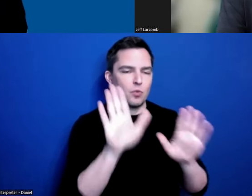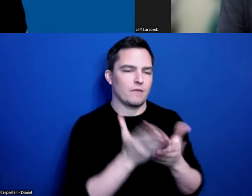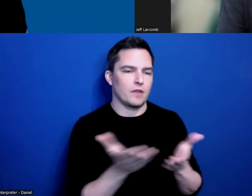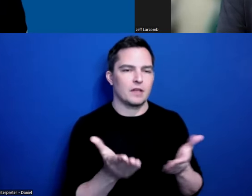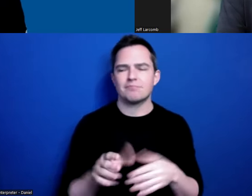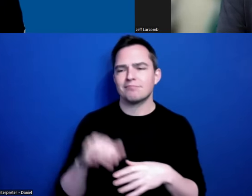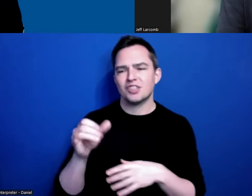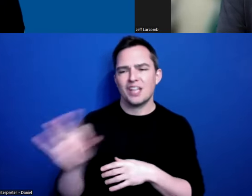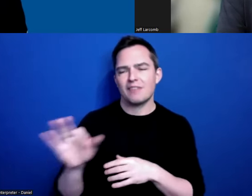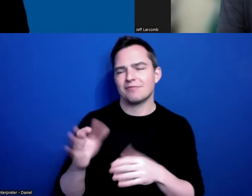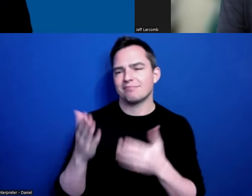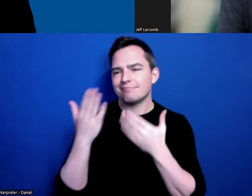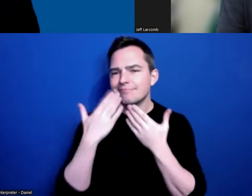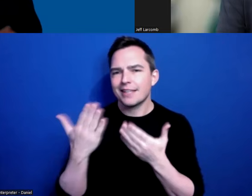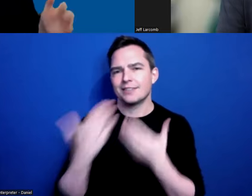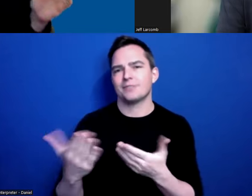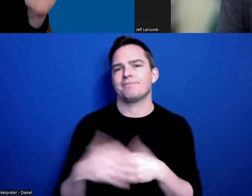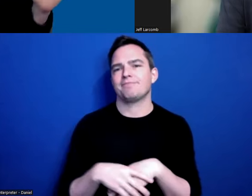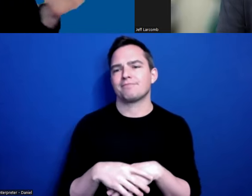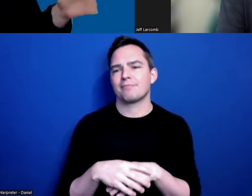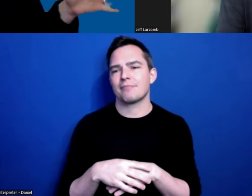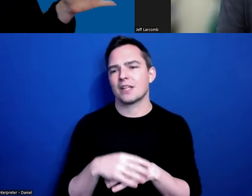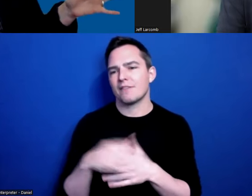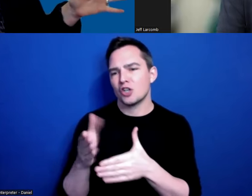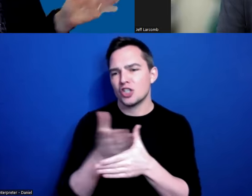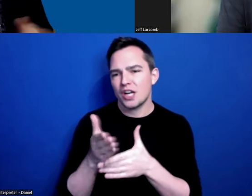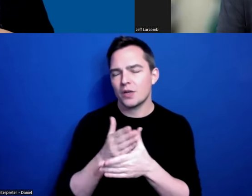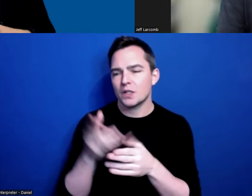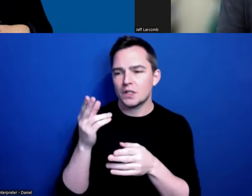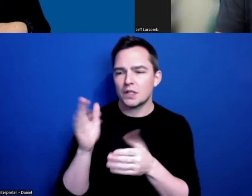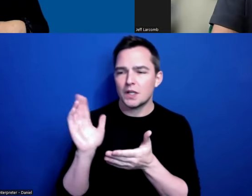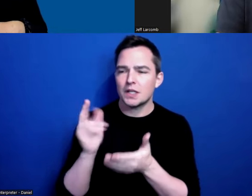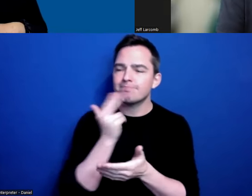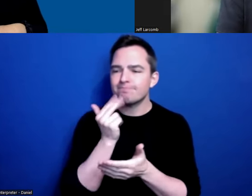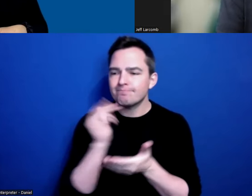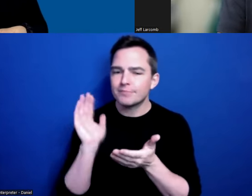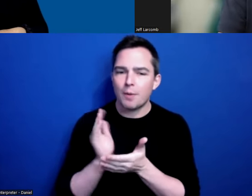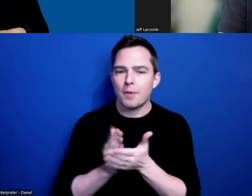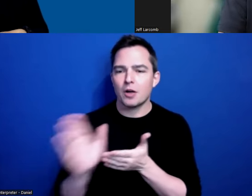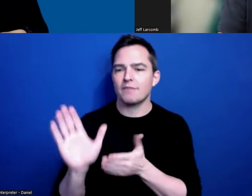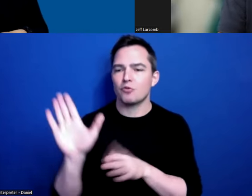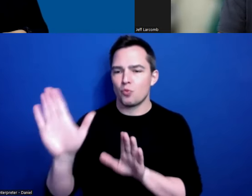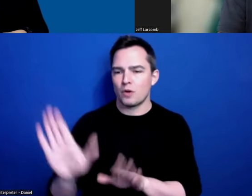thank you for sharing just a small portion here of the great advice that you have to share with